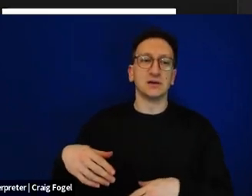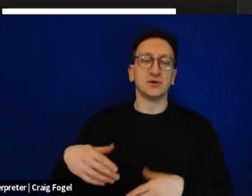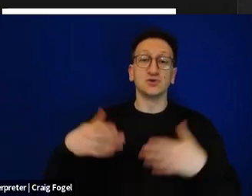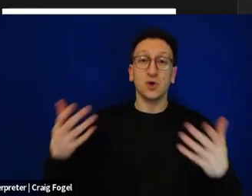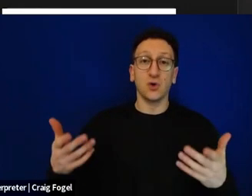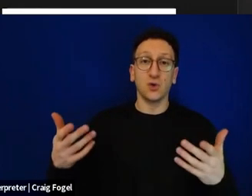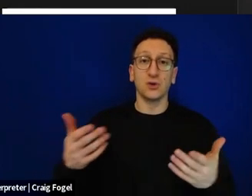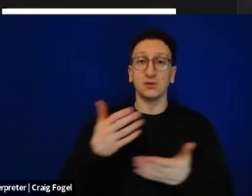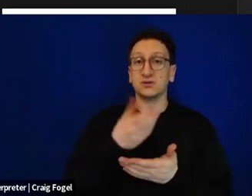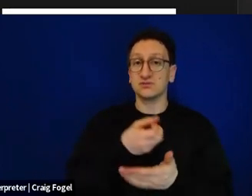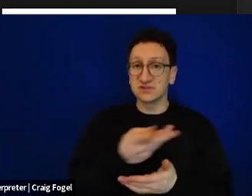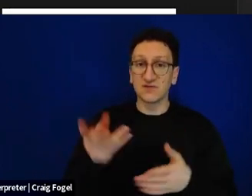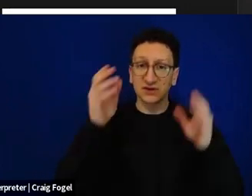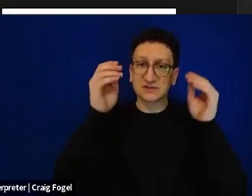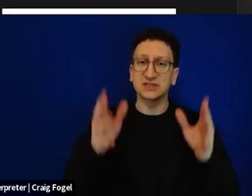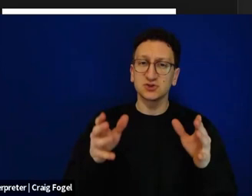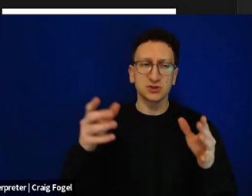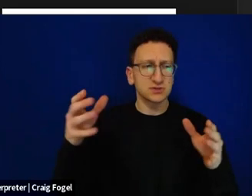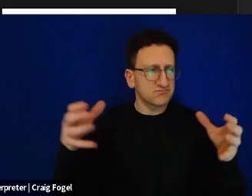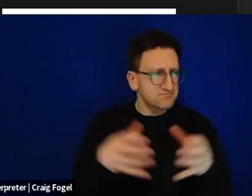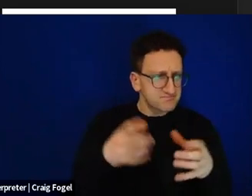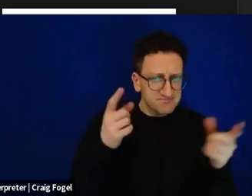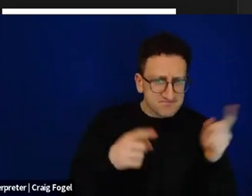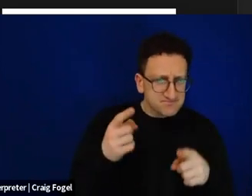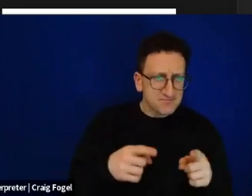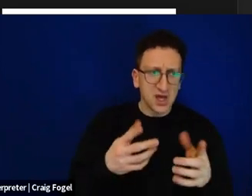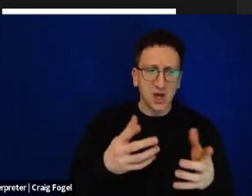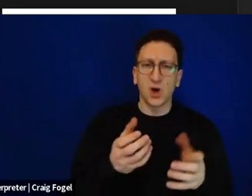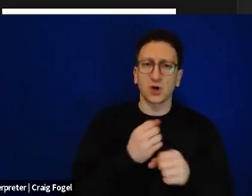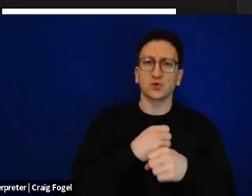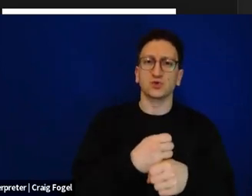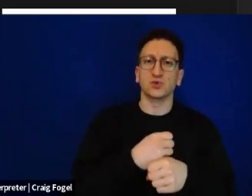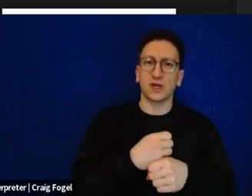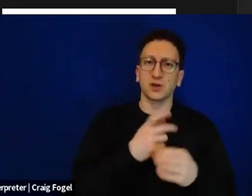at Bezalel decided to create an initiative called Wrapping Memory, Zichron Otef, where